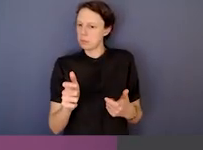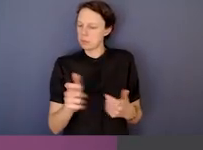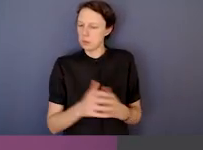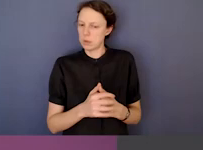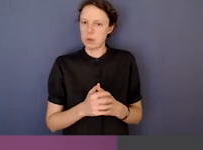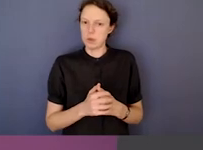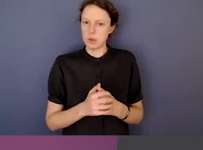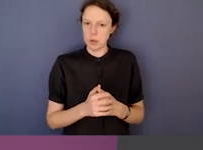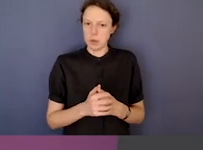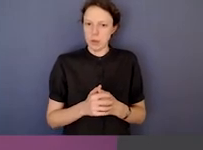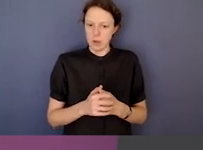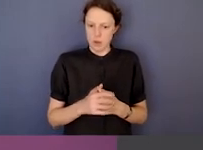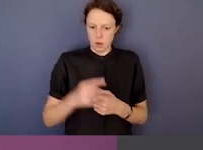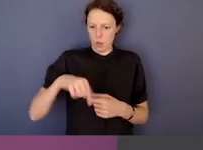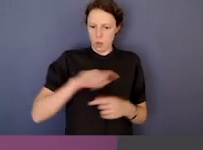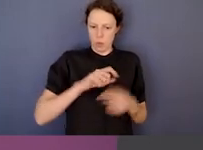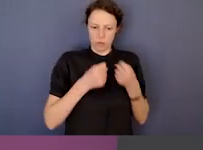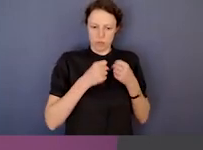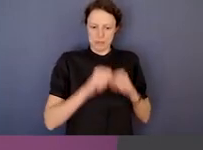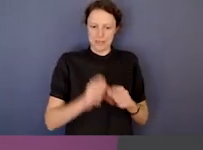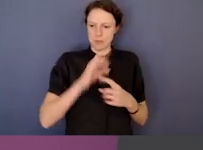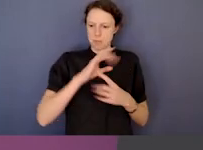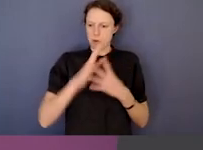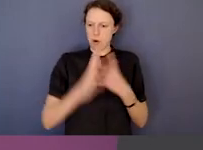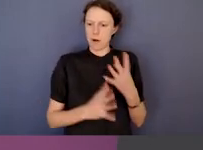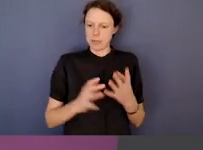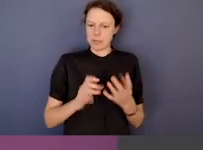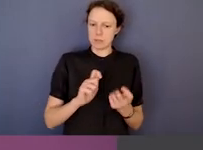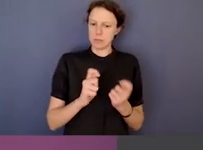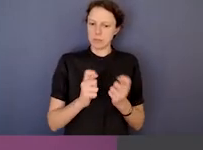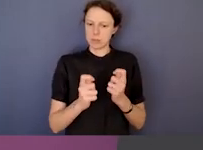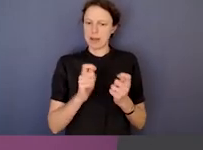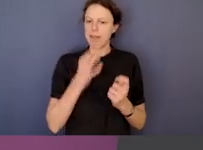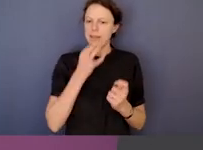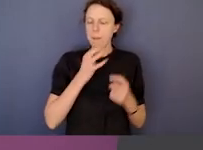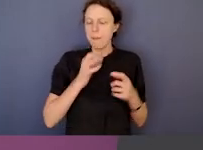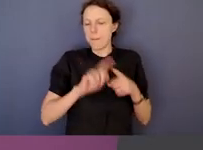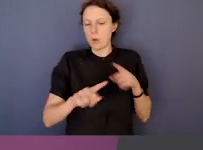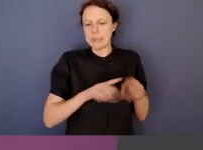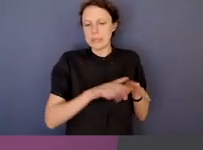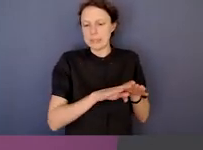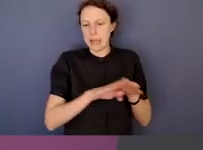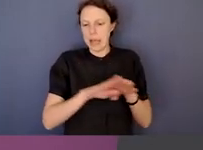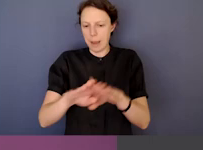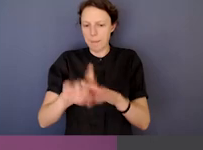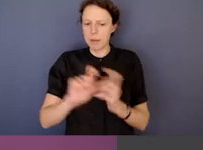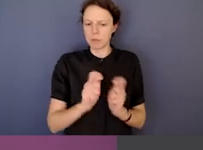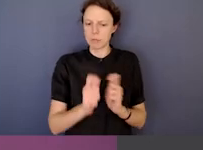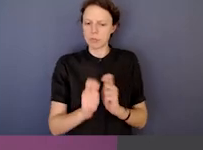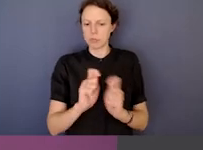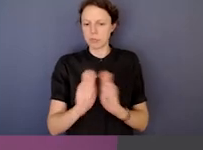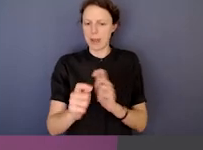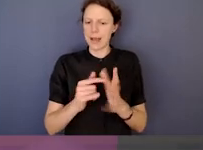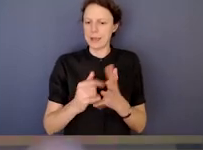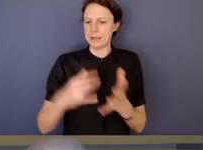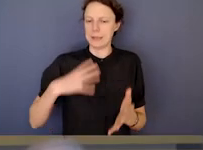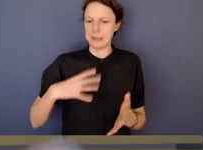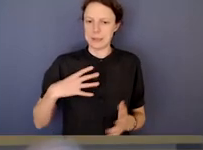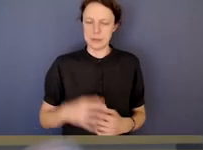They are relatively stable, but we adapt them over time as the information we gather unfolds. Thanks for that.